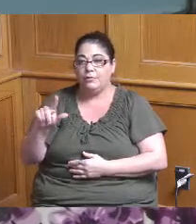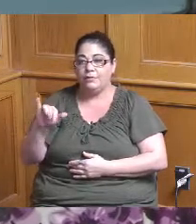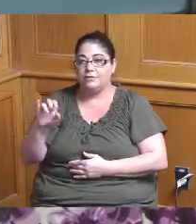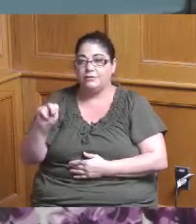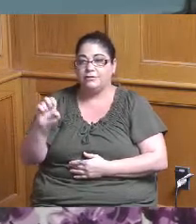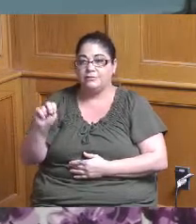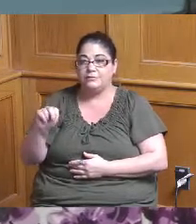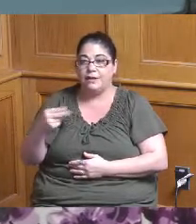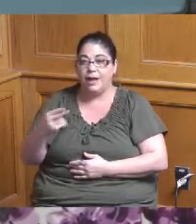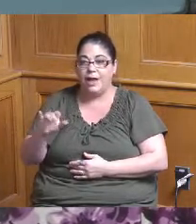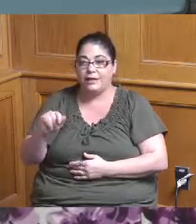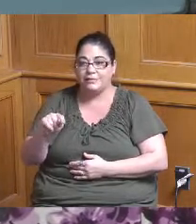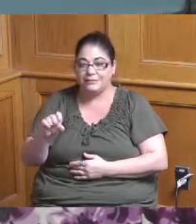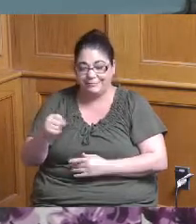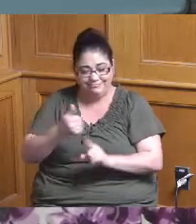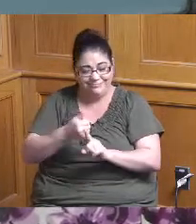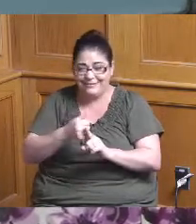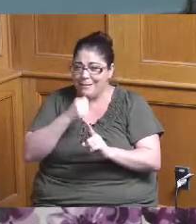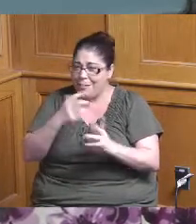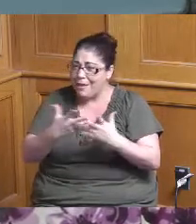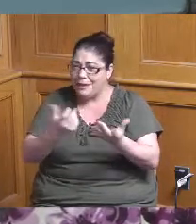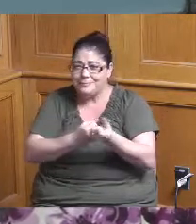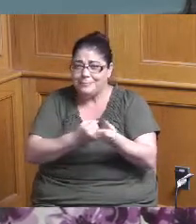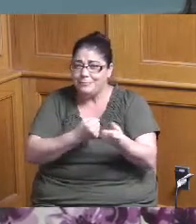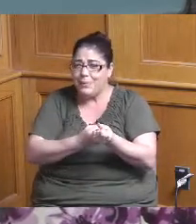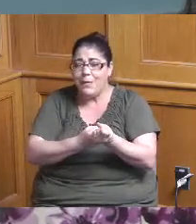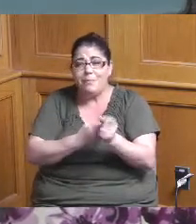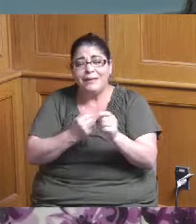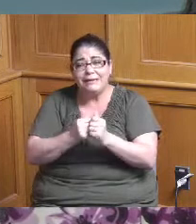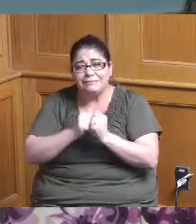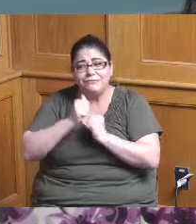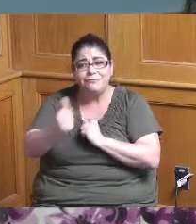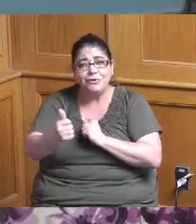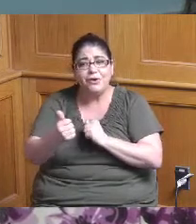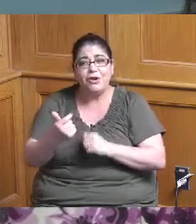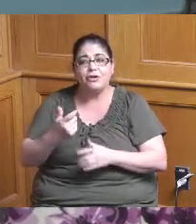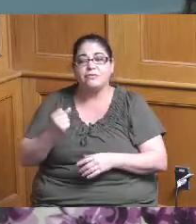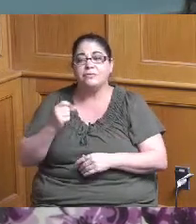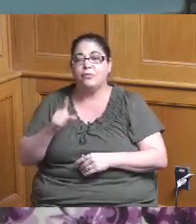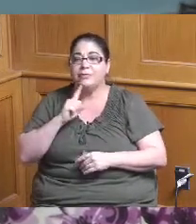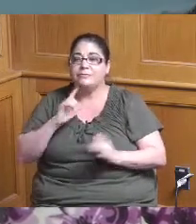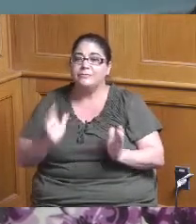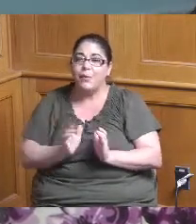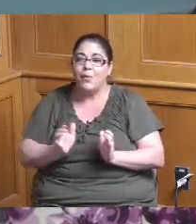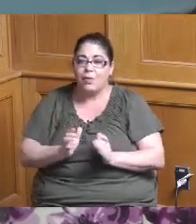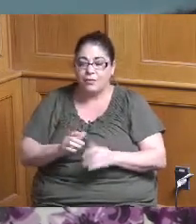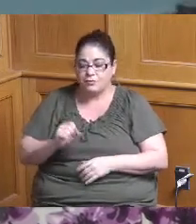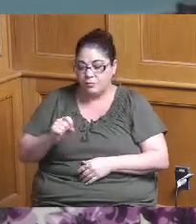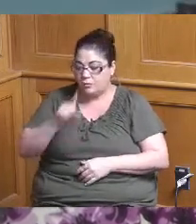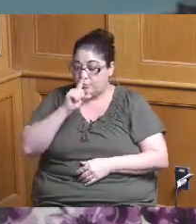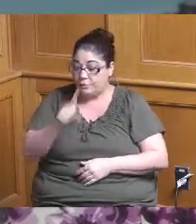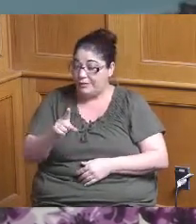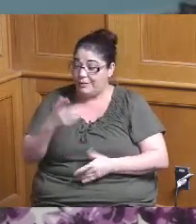help and support and I don't know all the programs that we have maybe this one didn't work for them